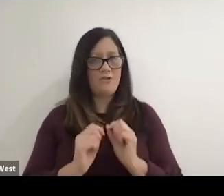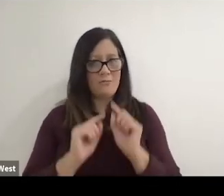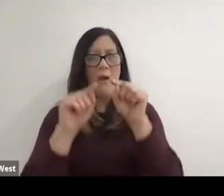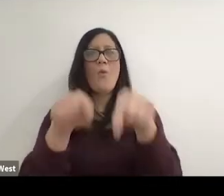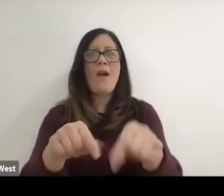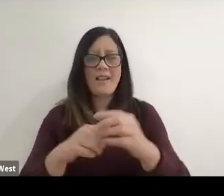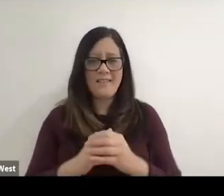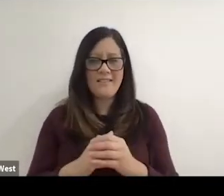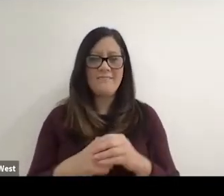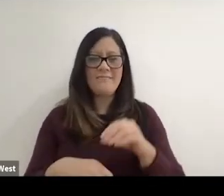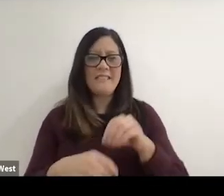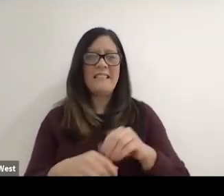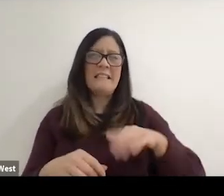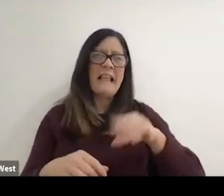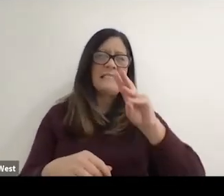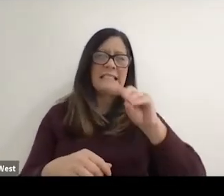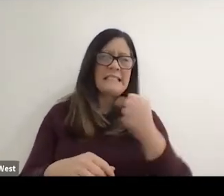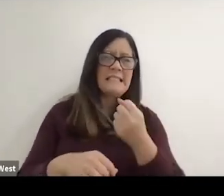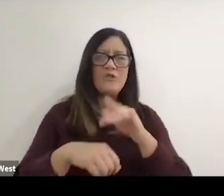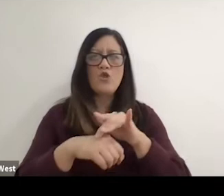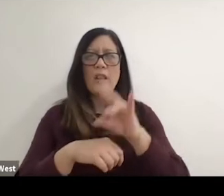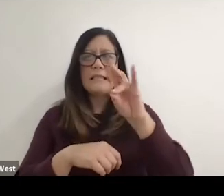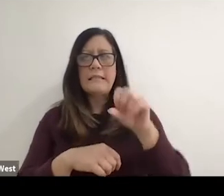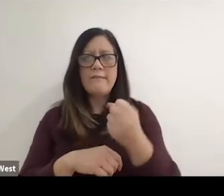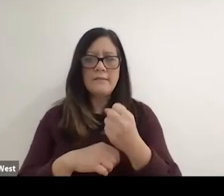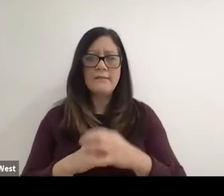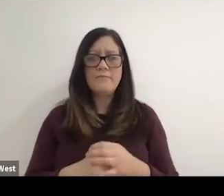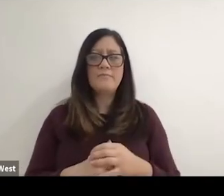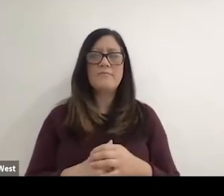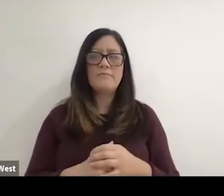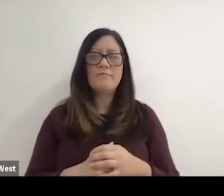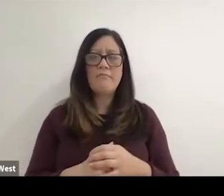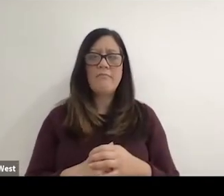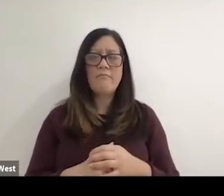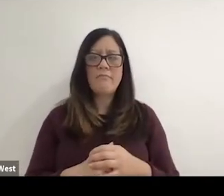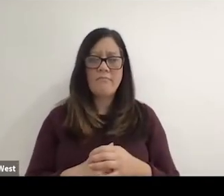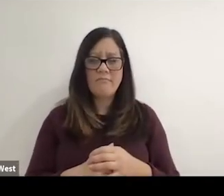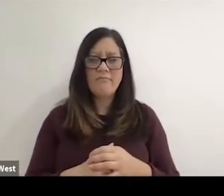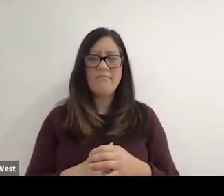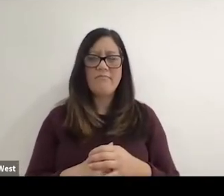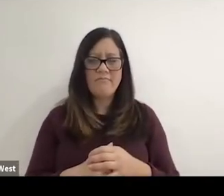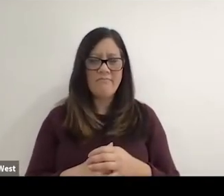went to there in the late 60s, early 70s. The sprints were short,